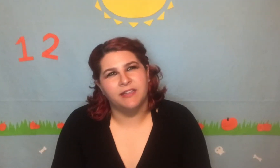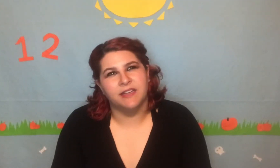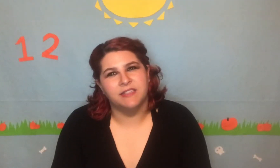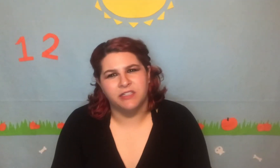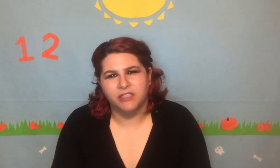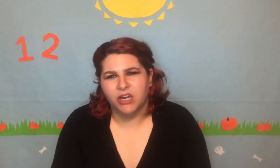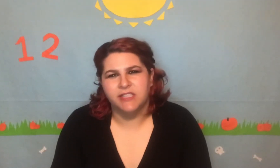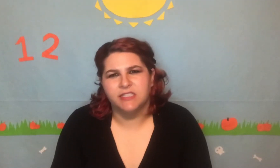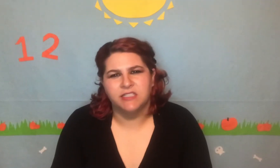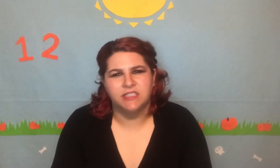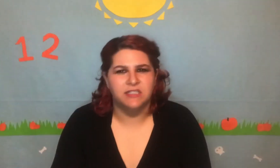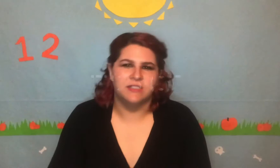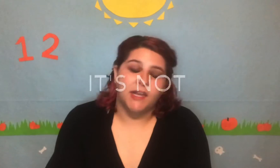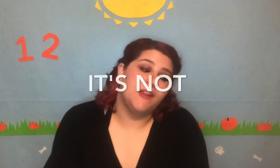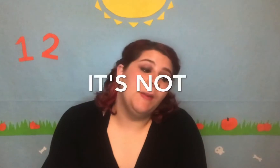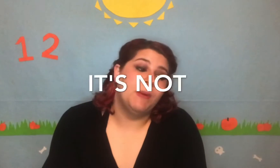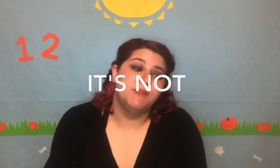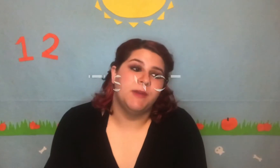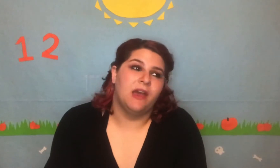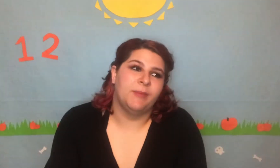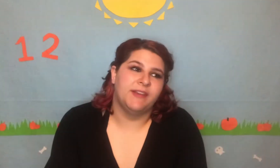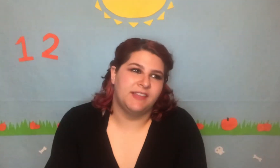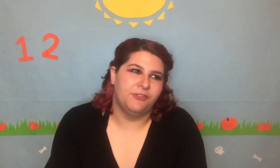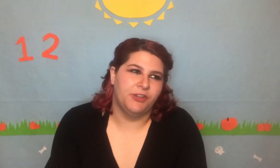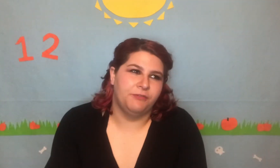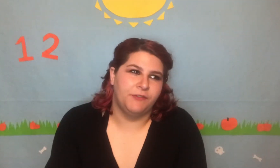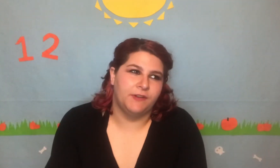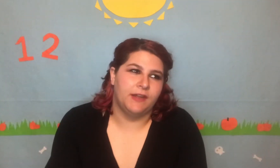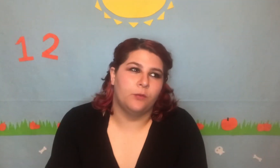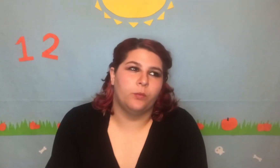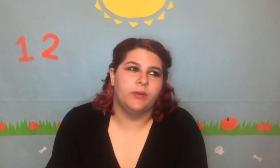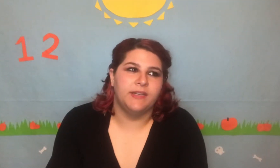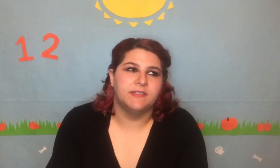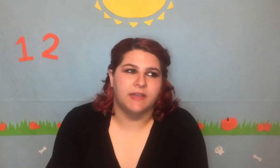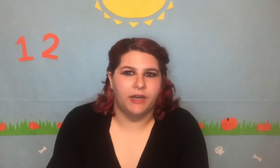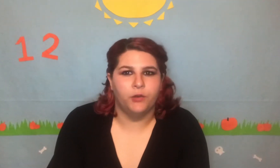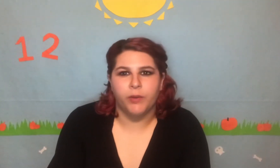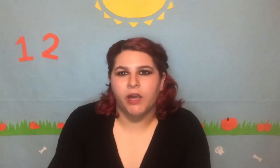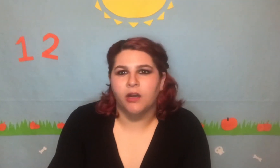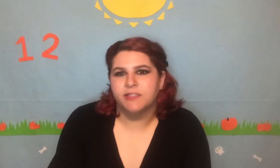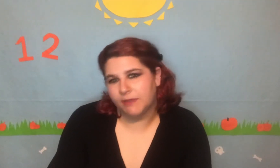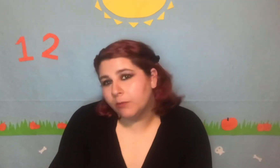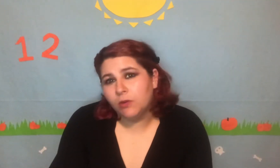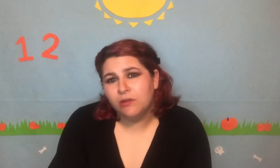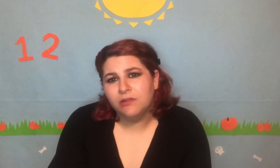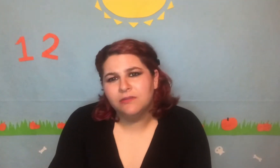identity crisis, and that bums me out because I really feel like we decide who we are as people.